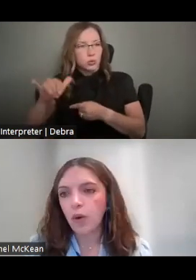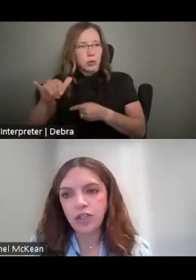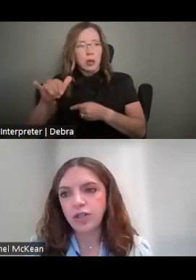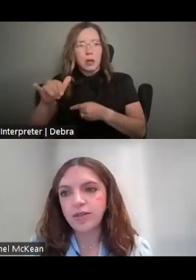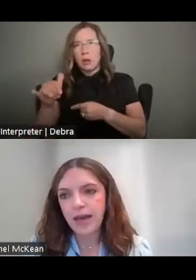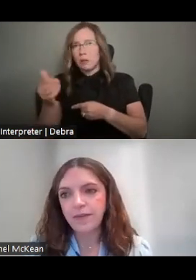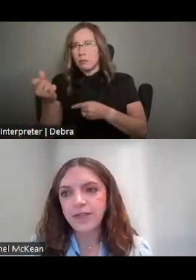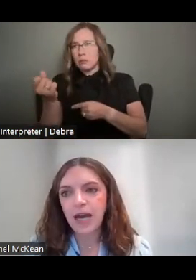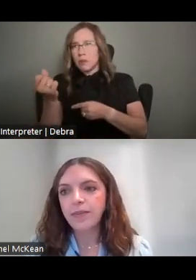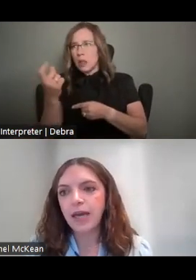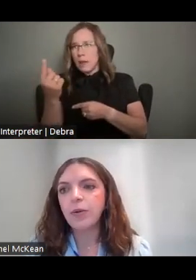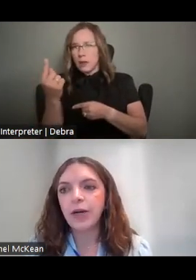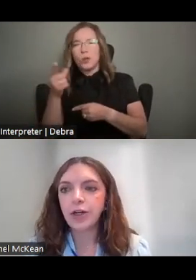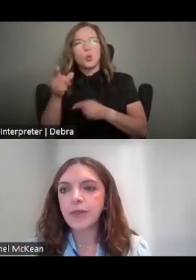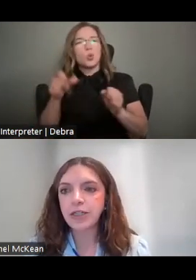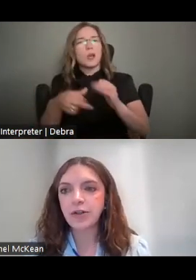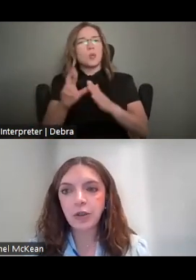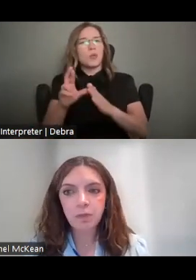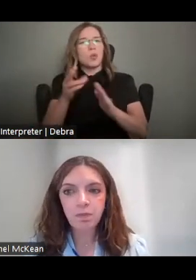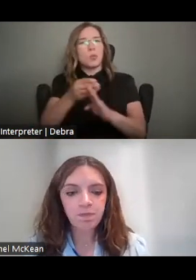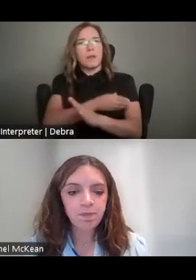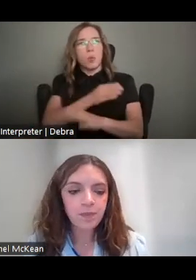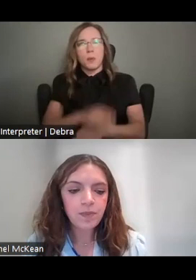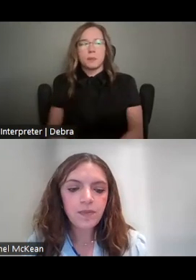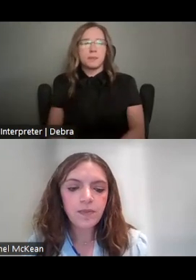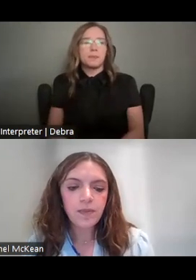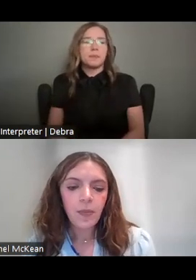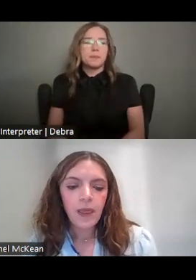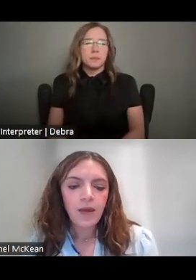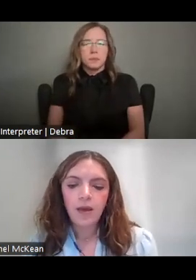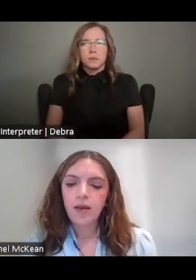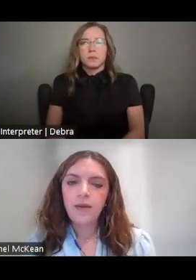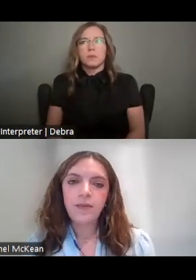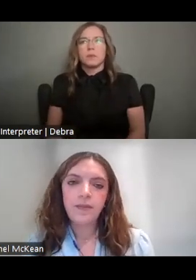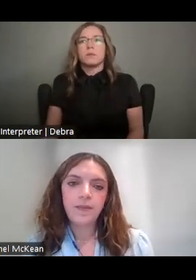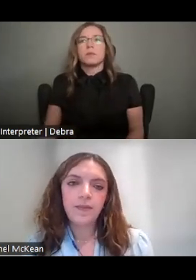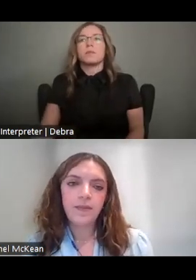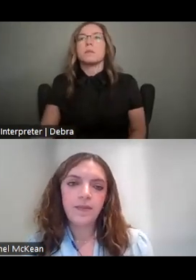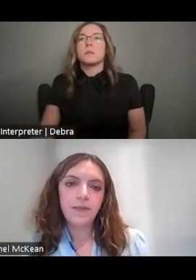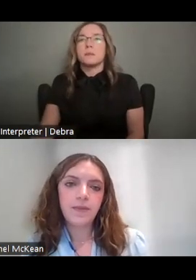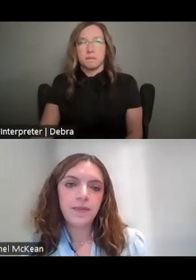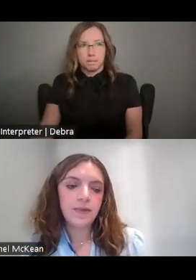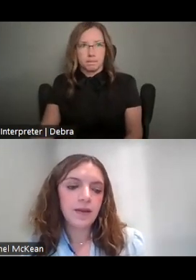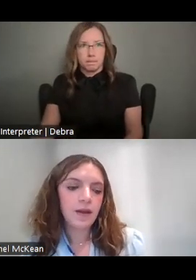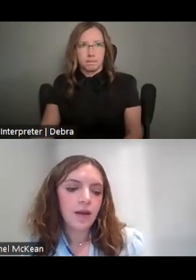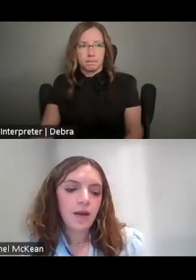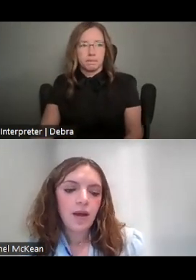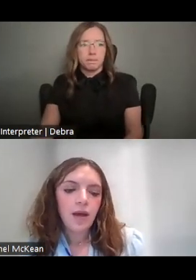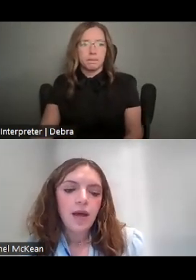QUESTIONS AHEAD OF TIME AND PREPARE YOUR MATERIALS.